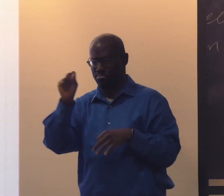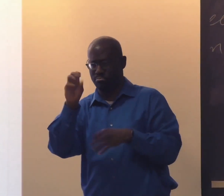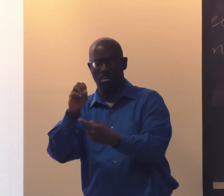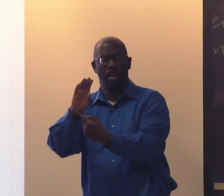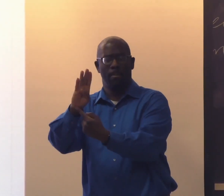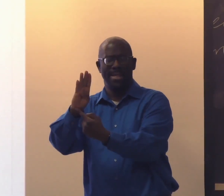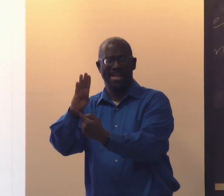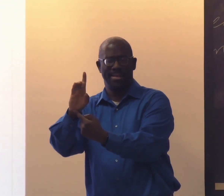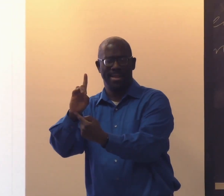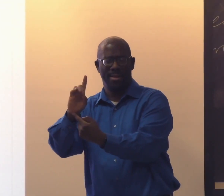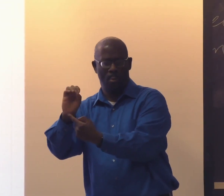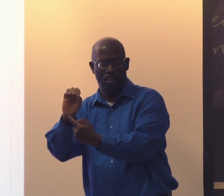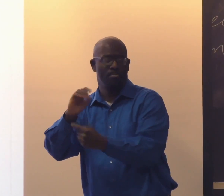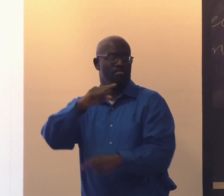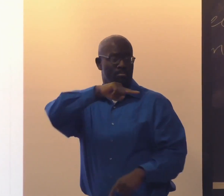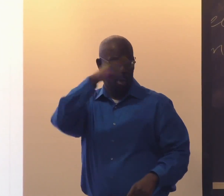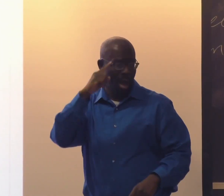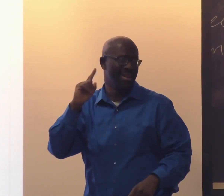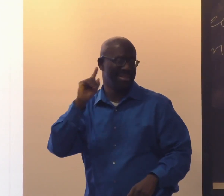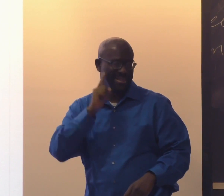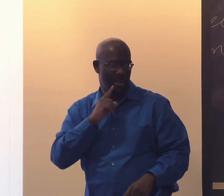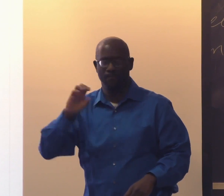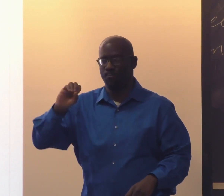What's important to note about what he said is BDO,